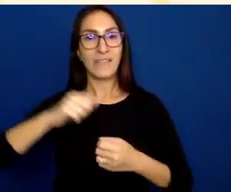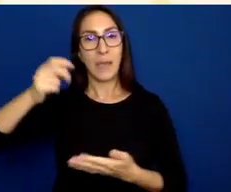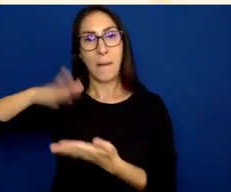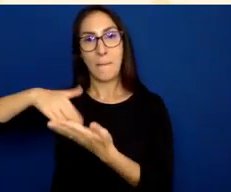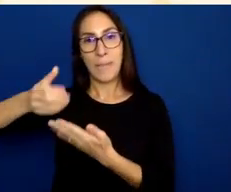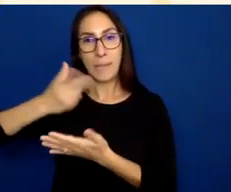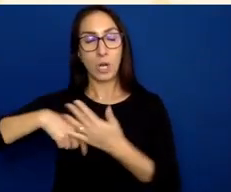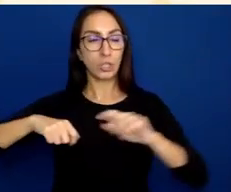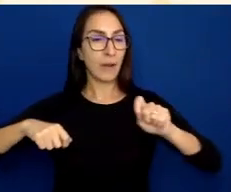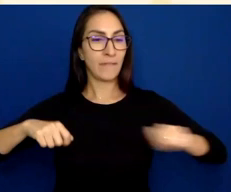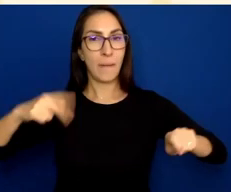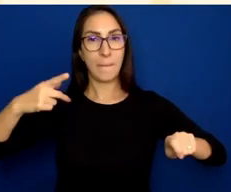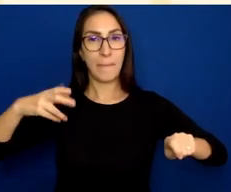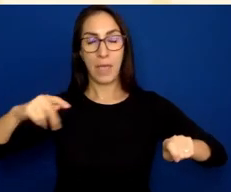and they are covered in all sorts of paint.